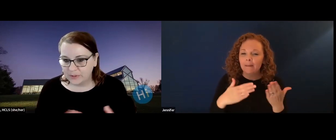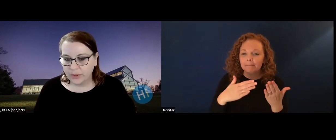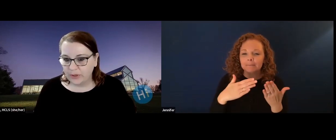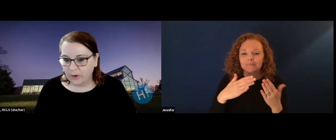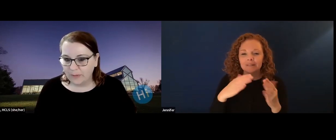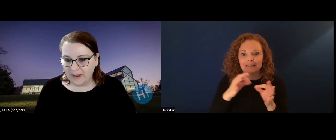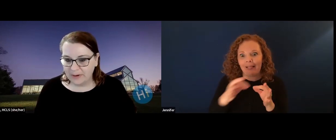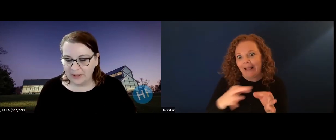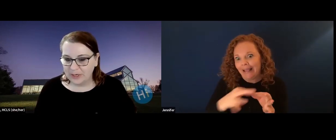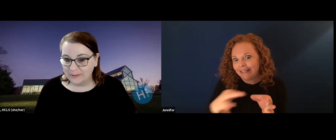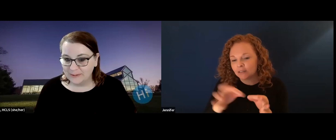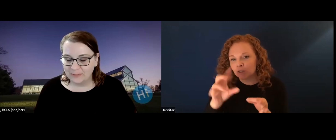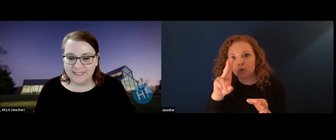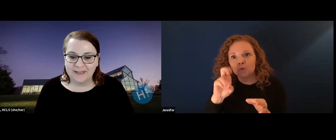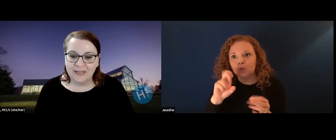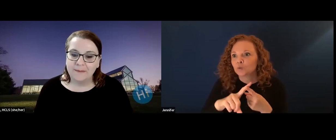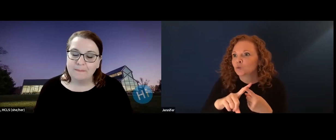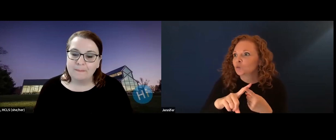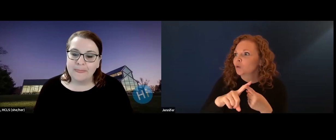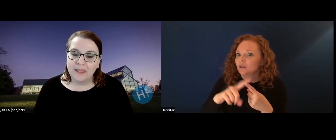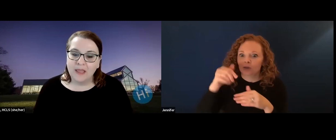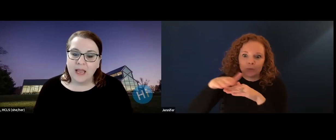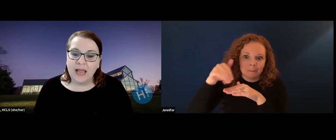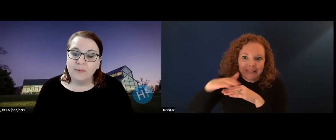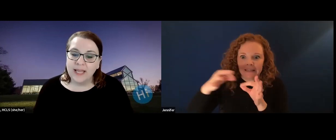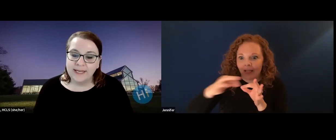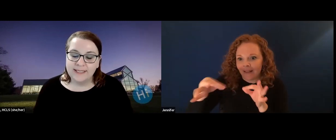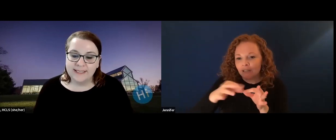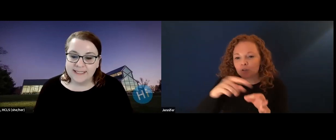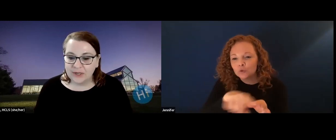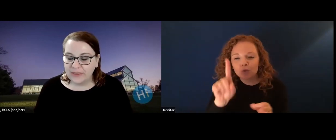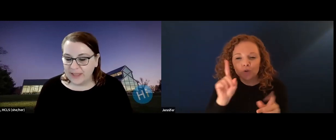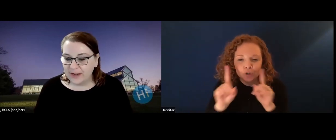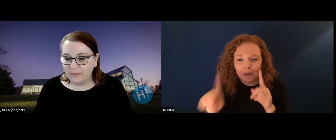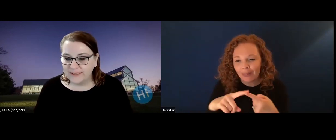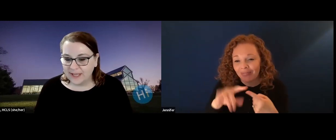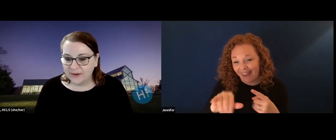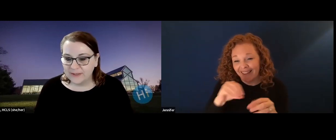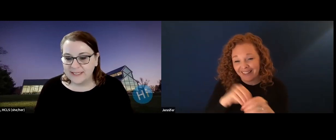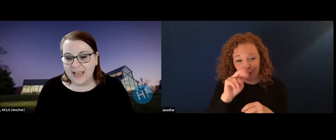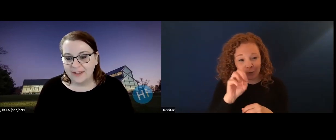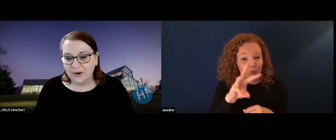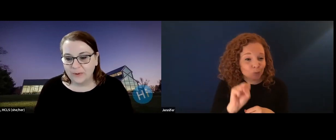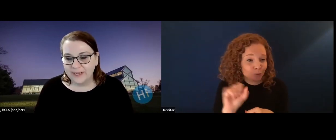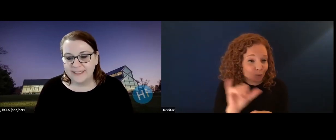as we're experiencing some shipping delays due to supply chain issues. As I'm sure you've heard about in the news